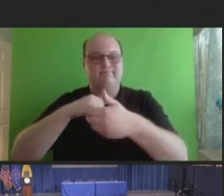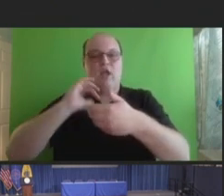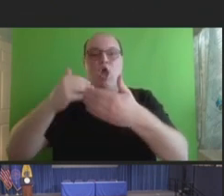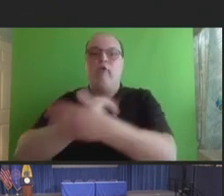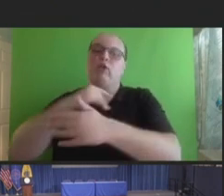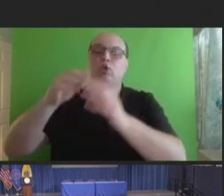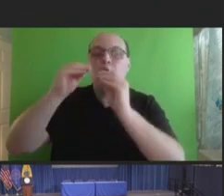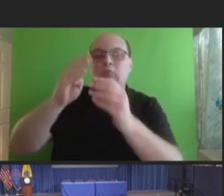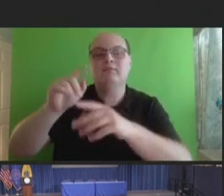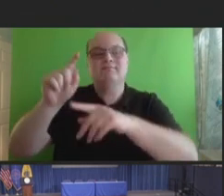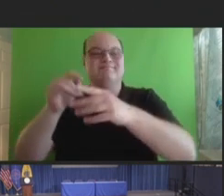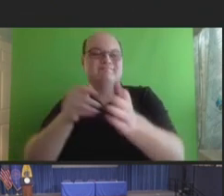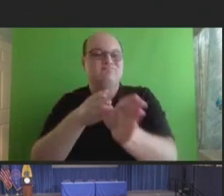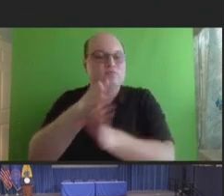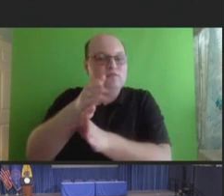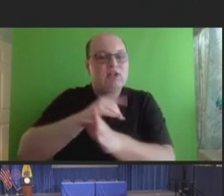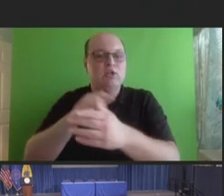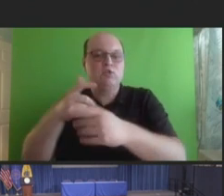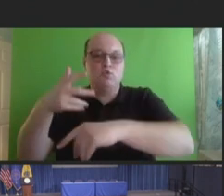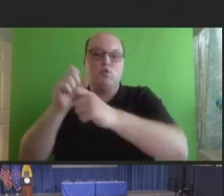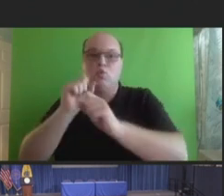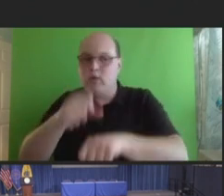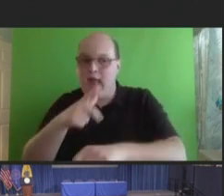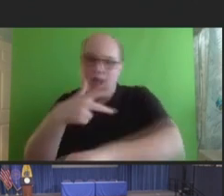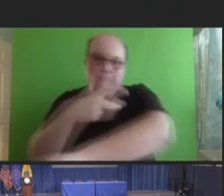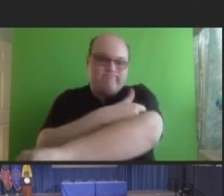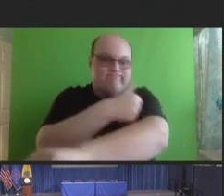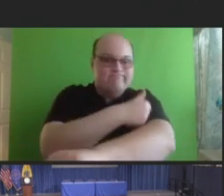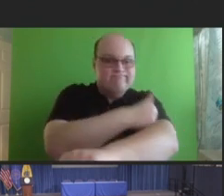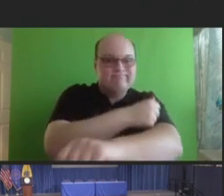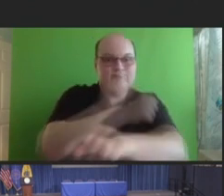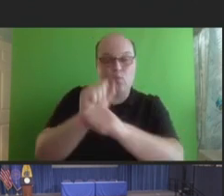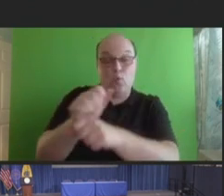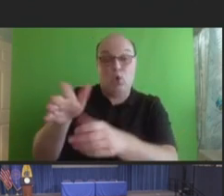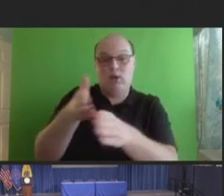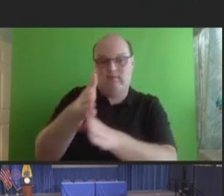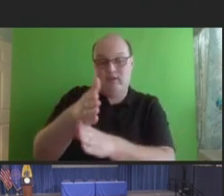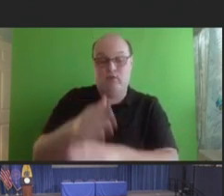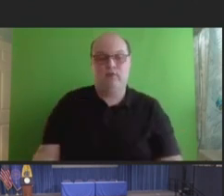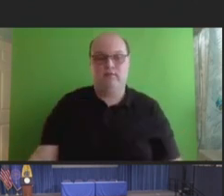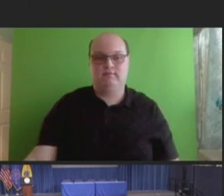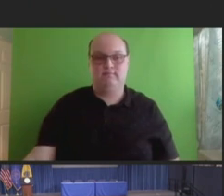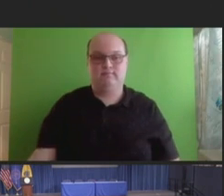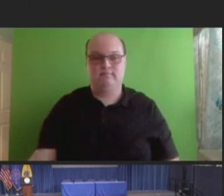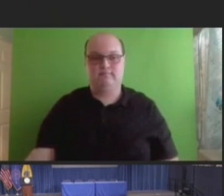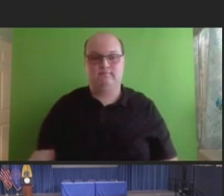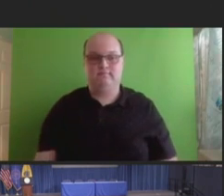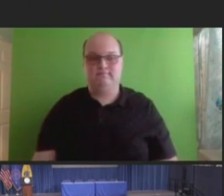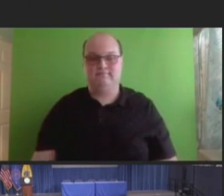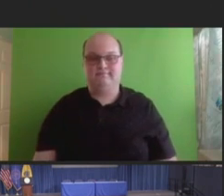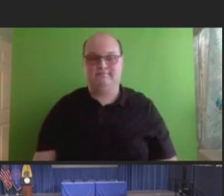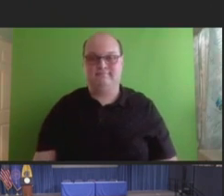in the field. Next slide, please.